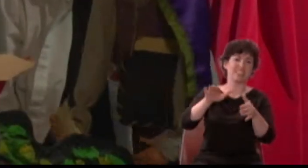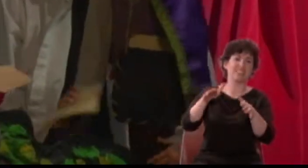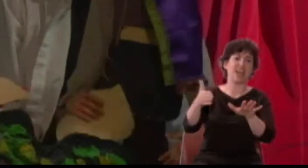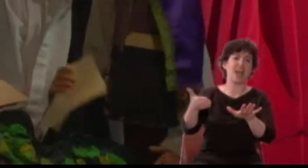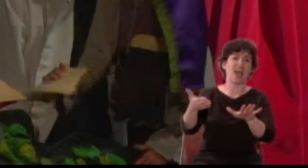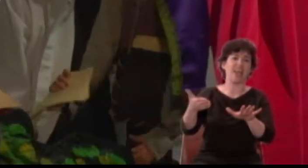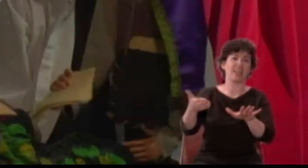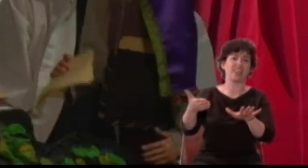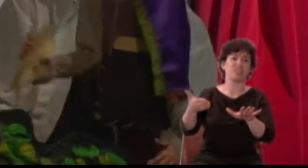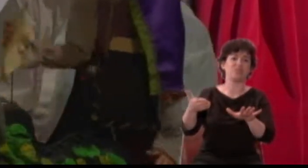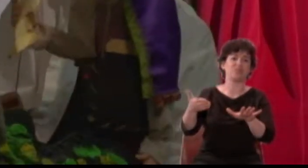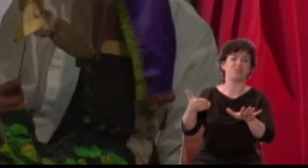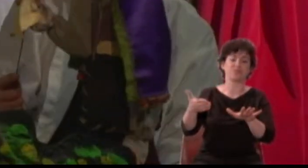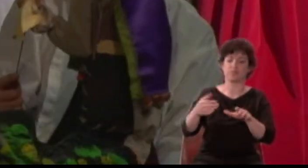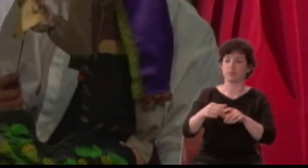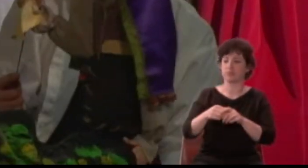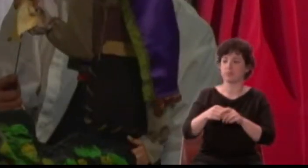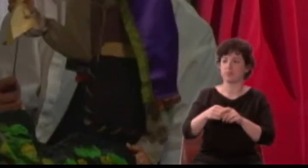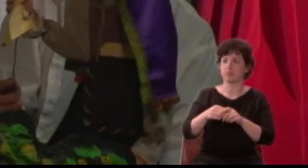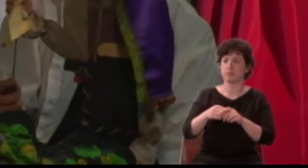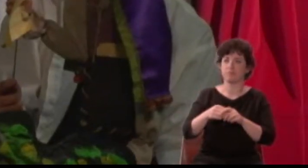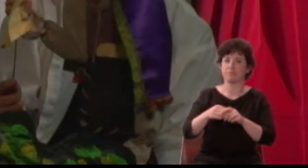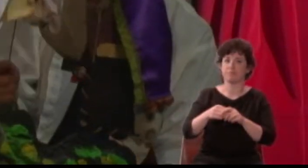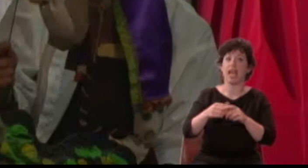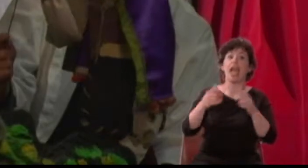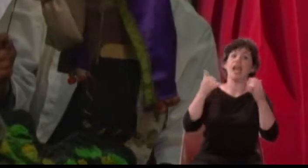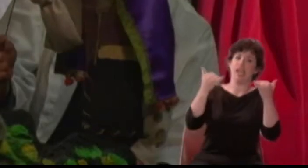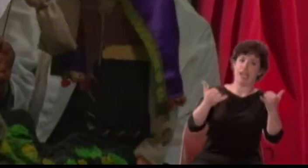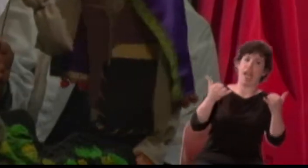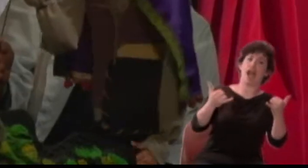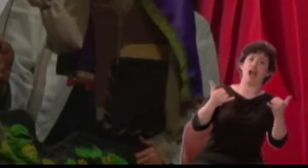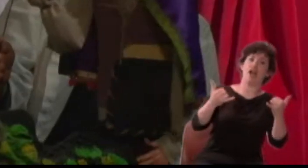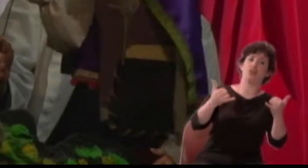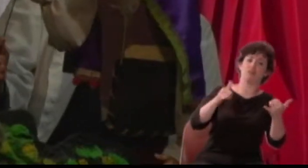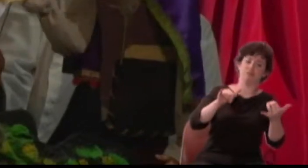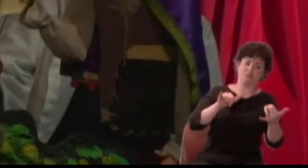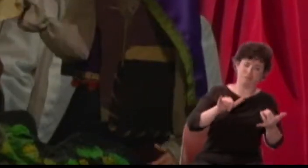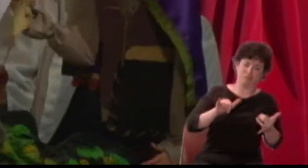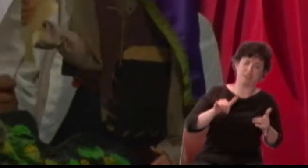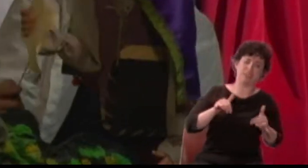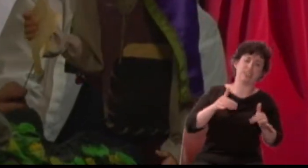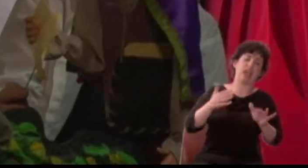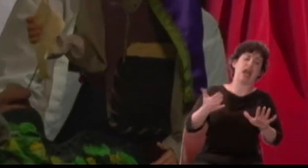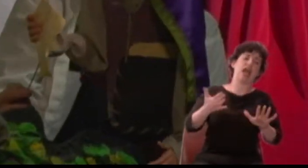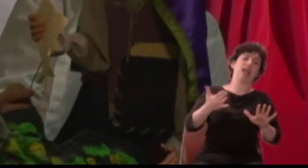thus, thus, thus.